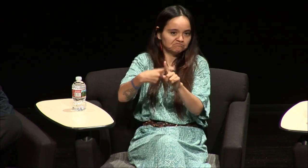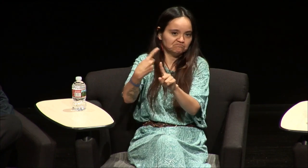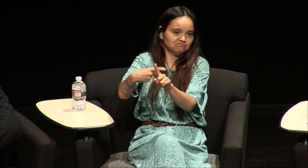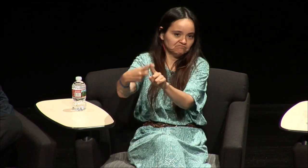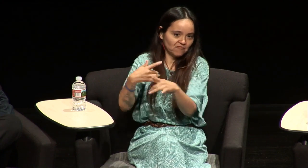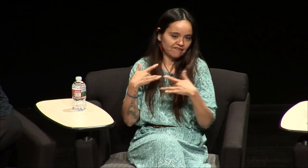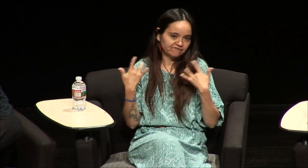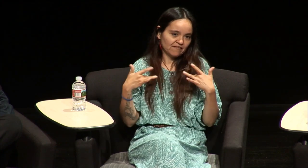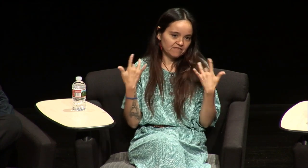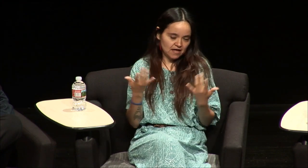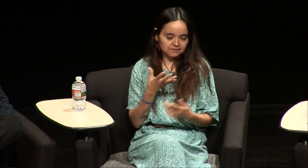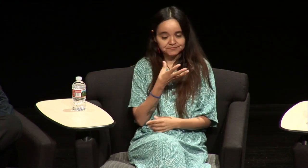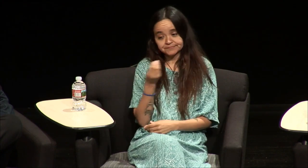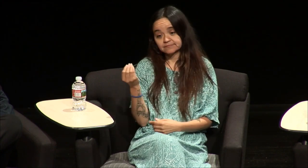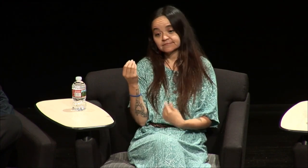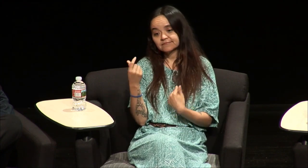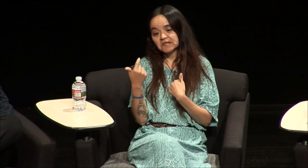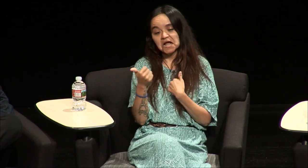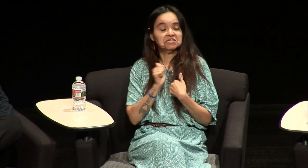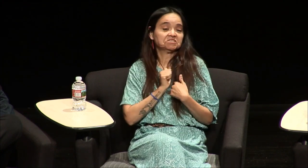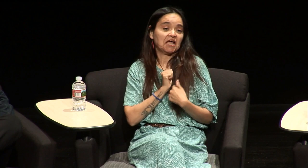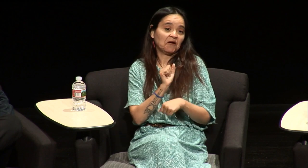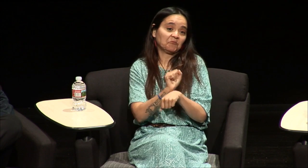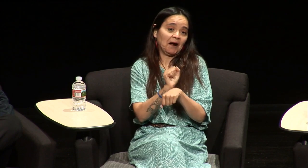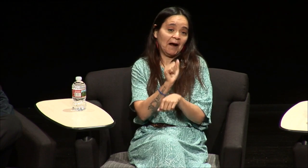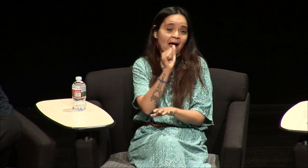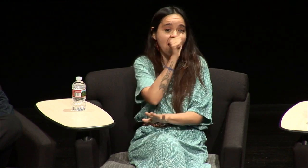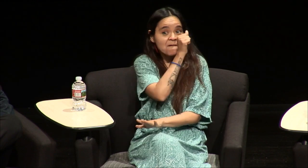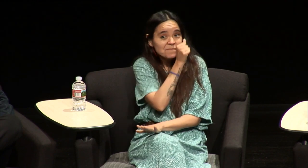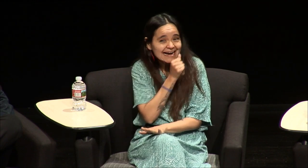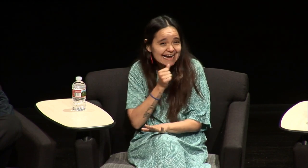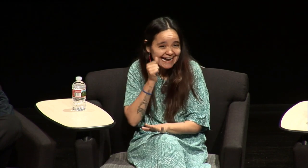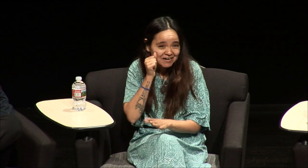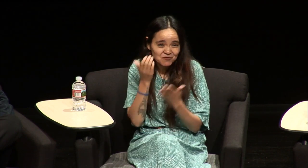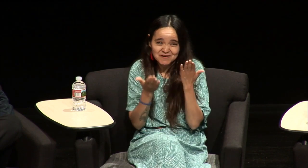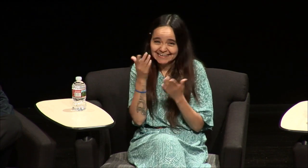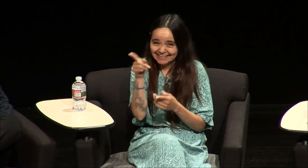museums that occur every month their monthly events uh and I'm self-employed